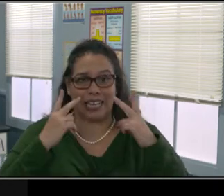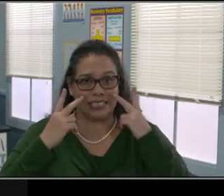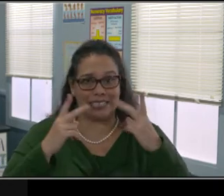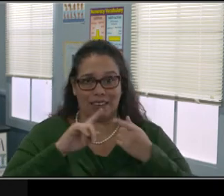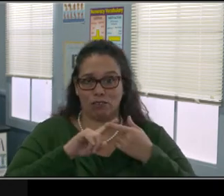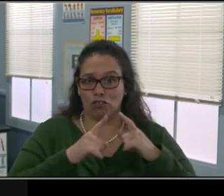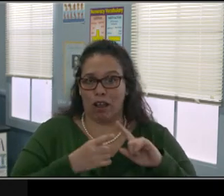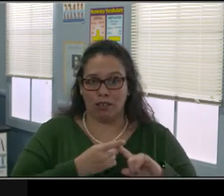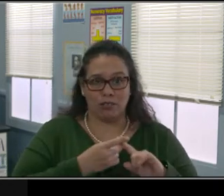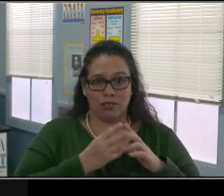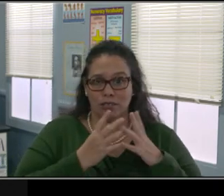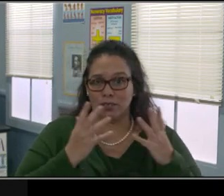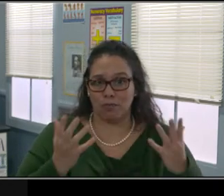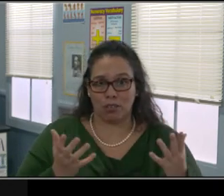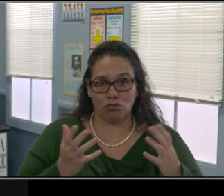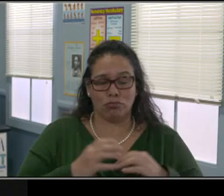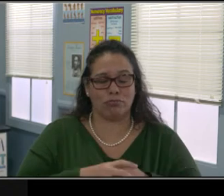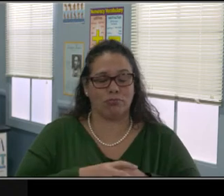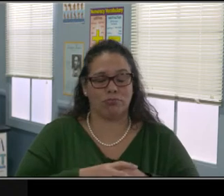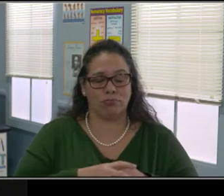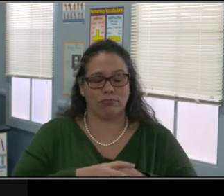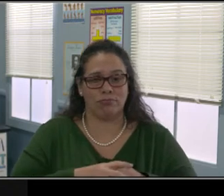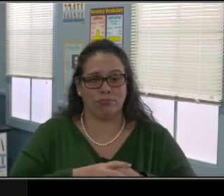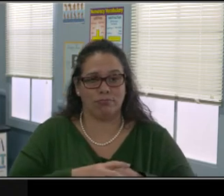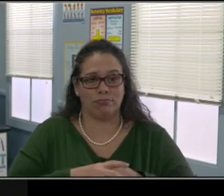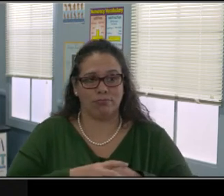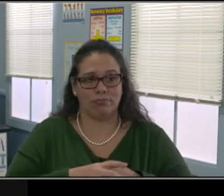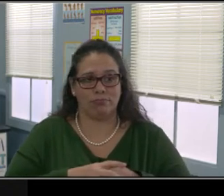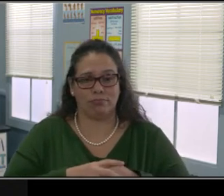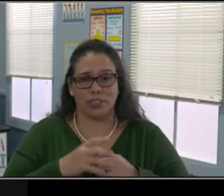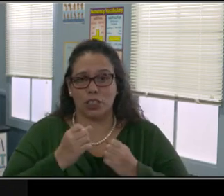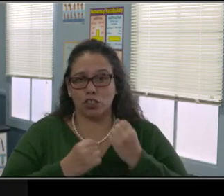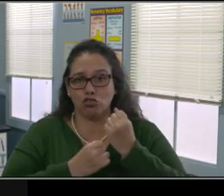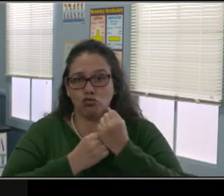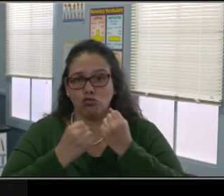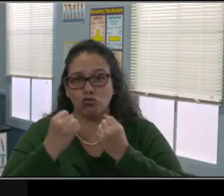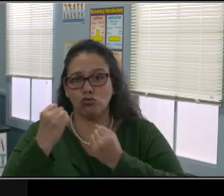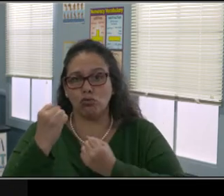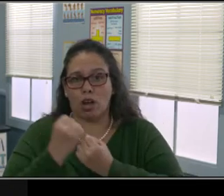that there will be difficulty focusing and that if we can,